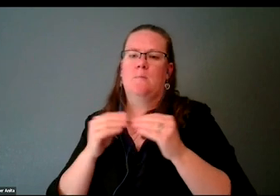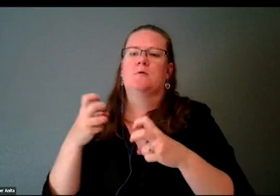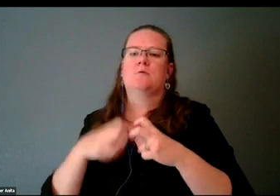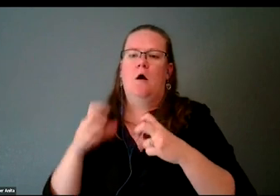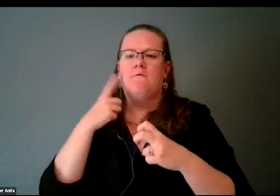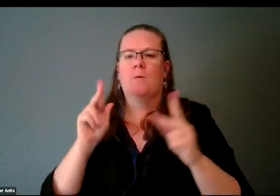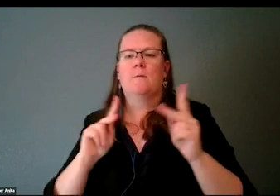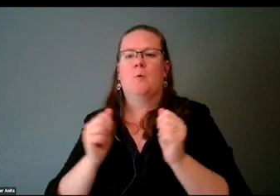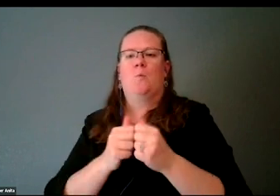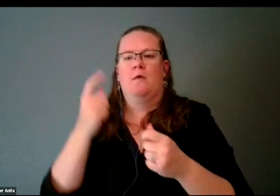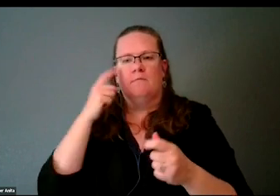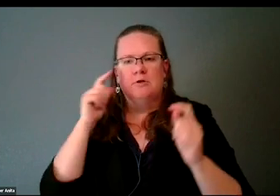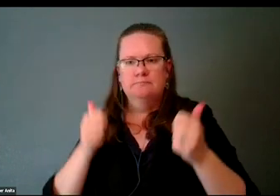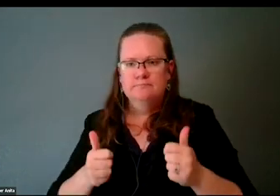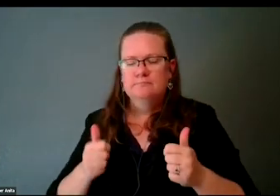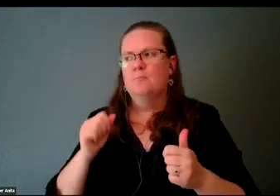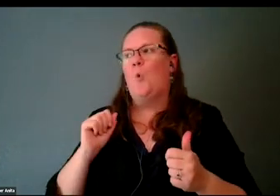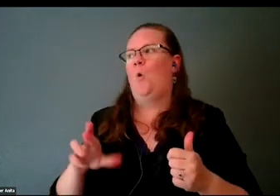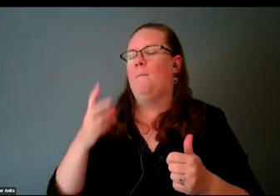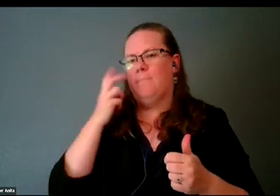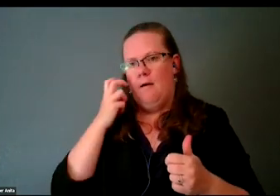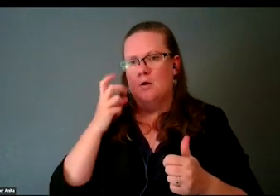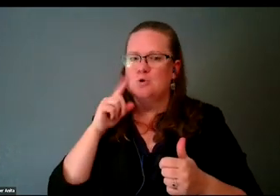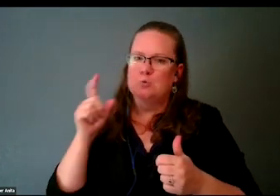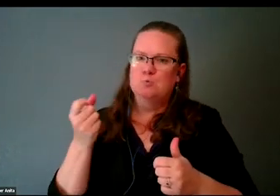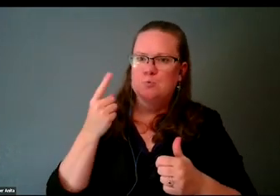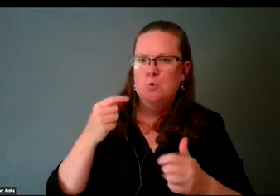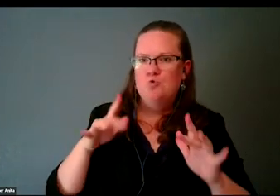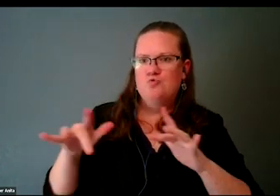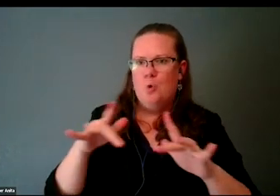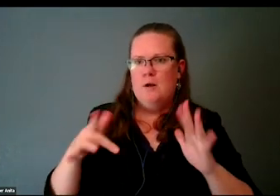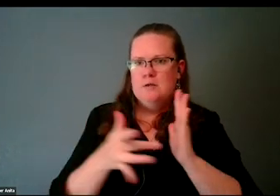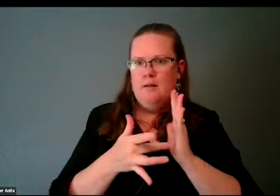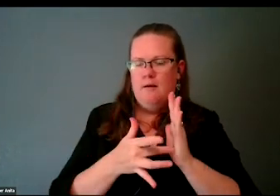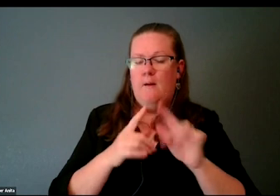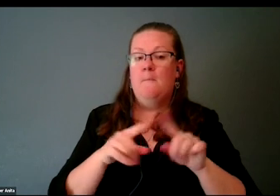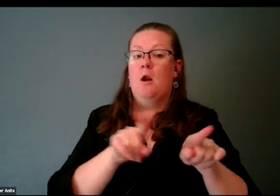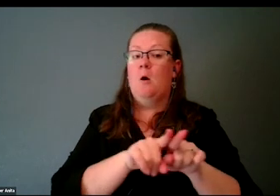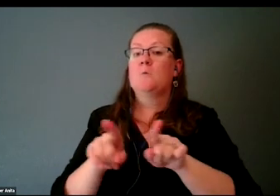to navigate recording technology, is that at the other side of it, actually,